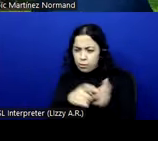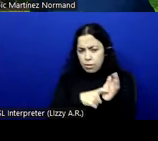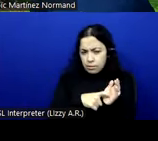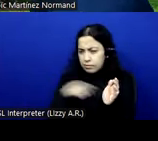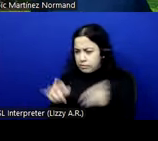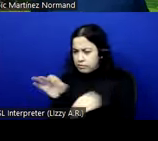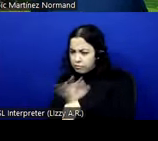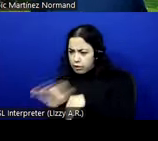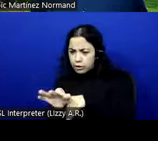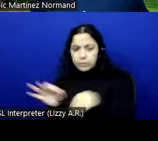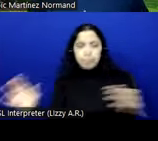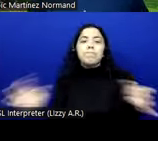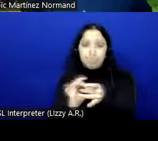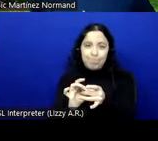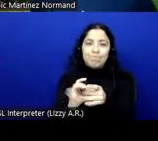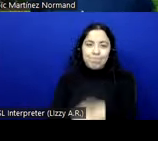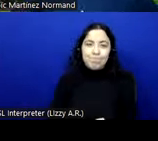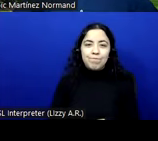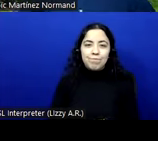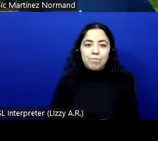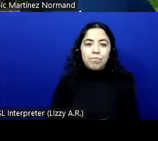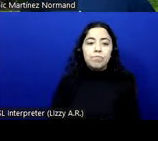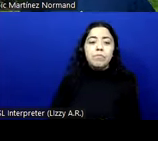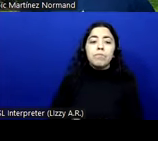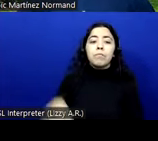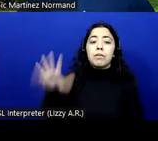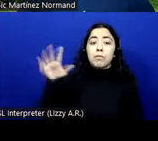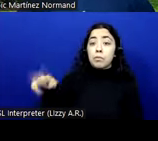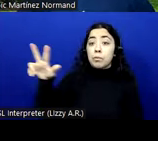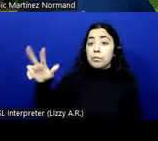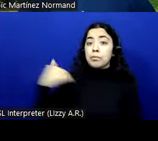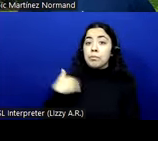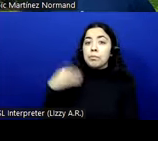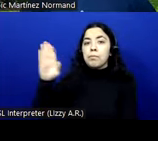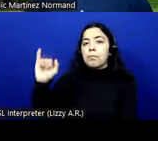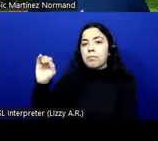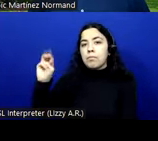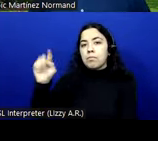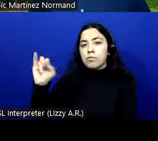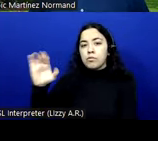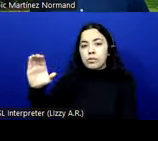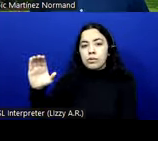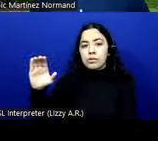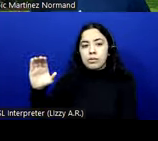Then we have biometrics. So there's a requirement on enabling alternatives to biometrics. It